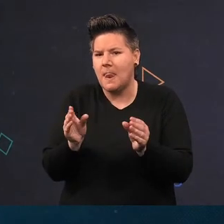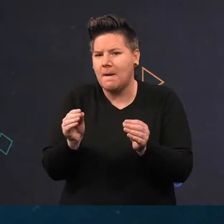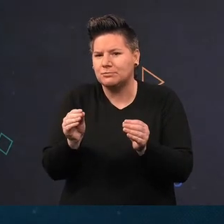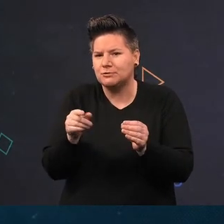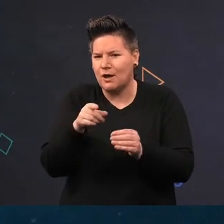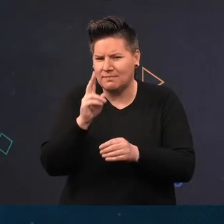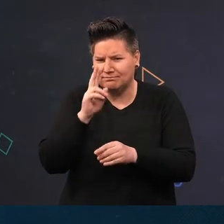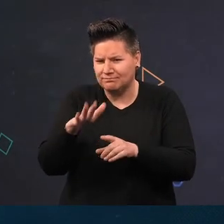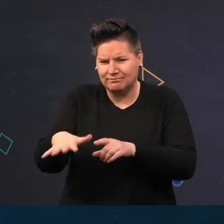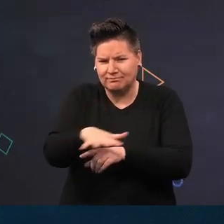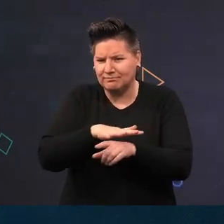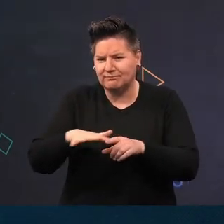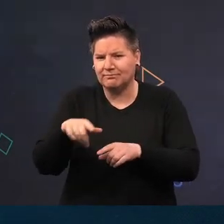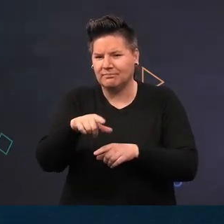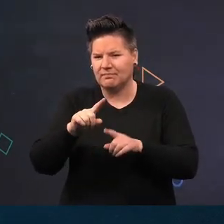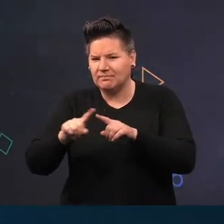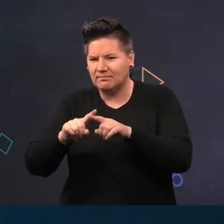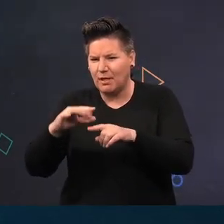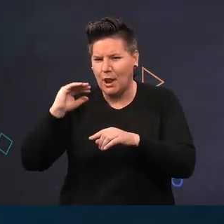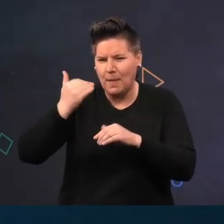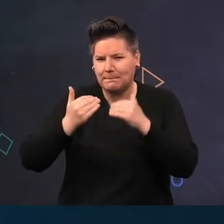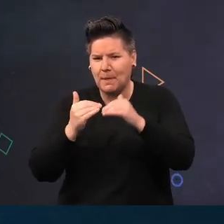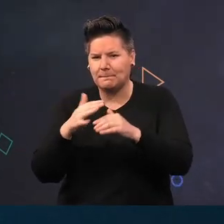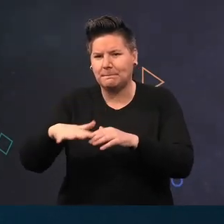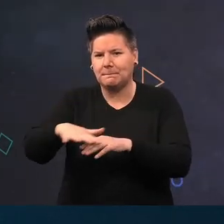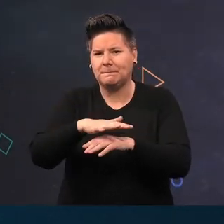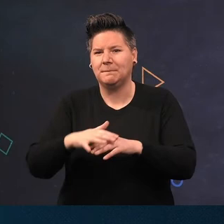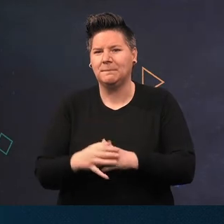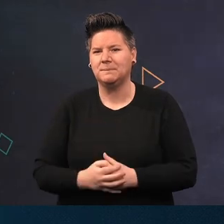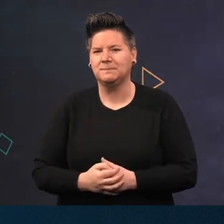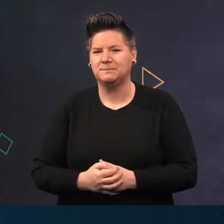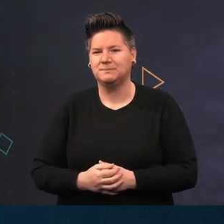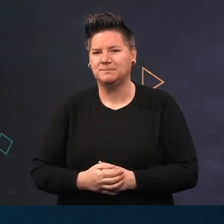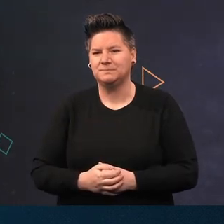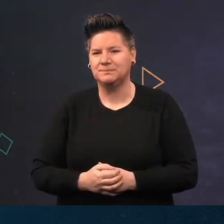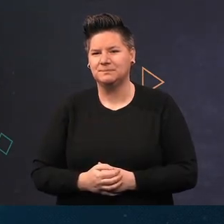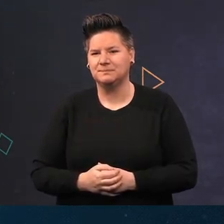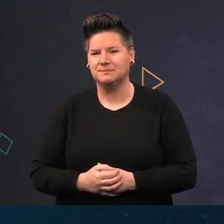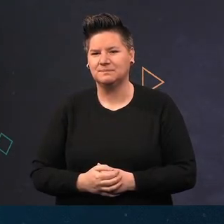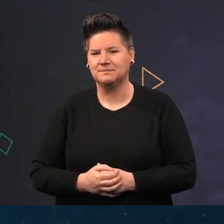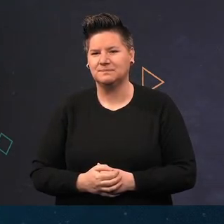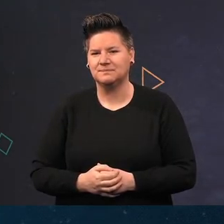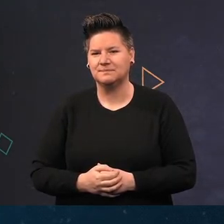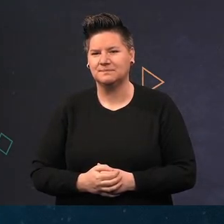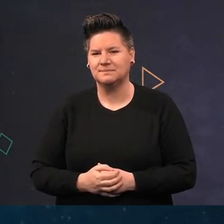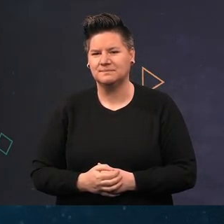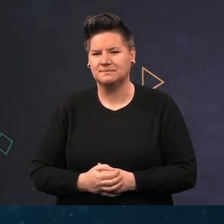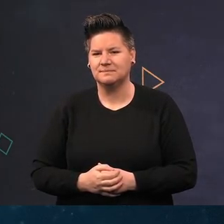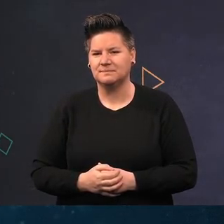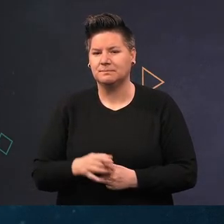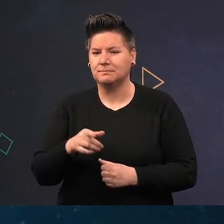has found a clump of Modiolus to hide under A bunch of black brittlestars have taken